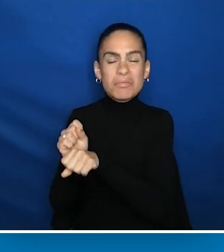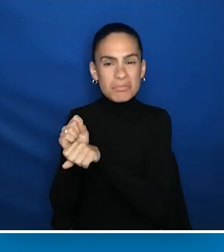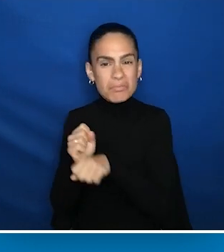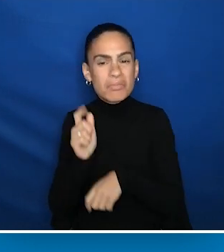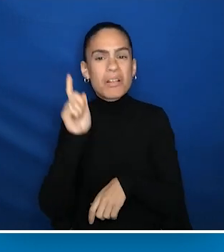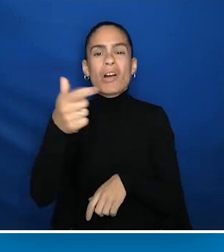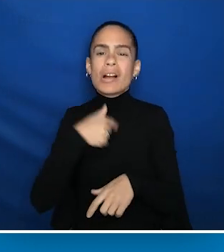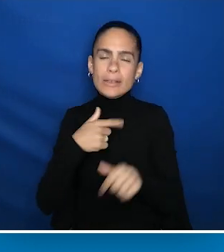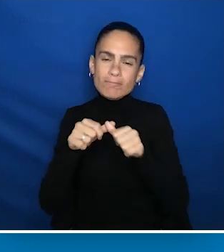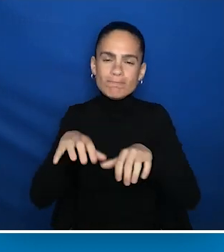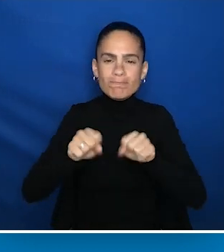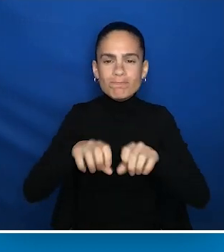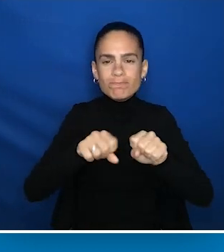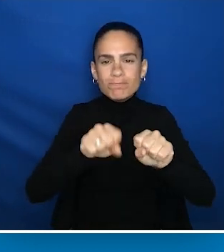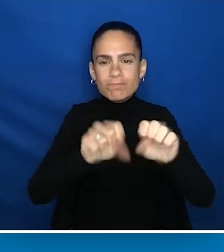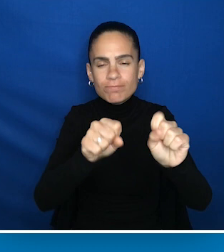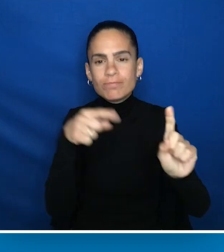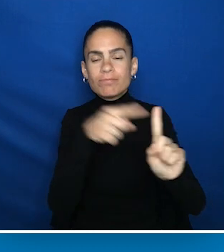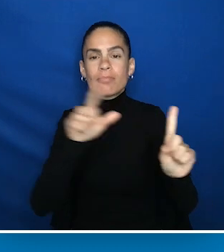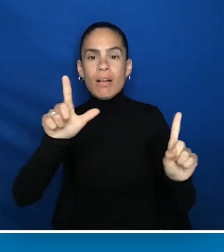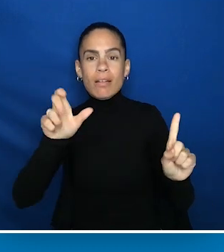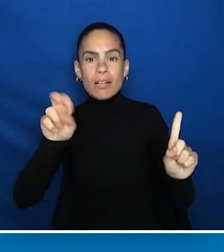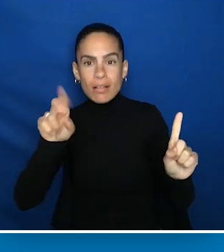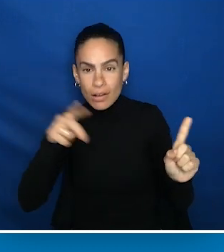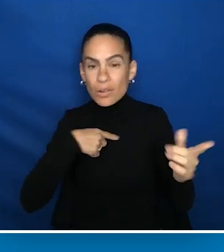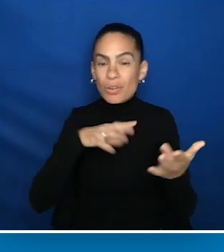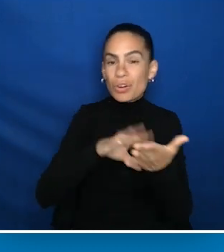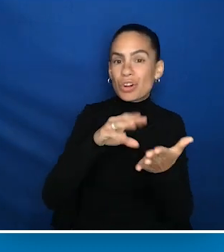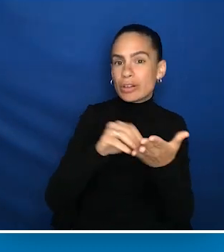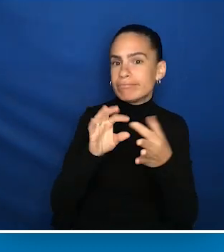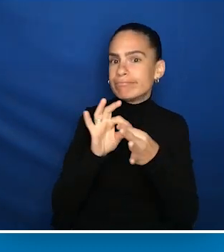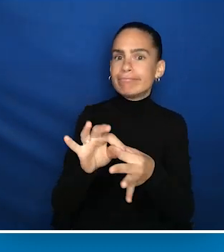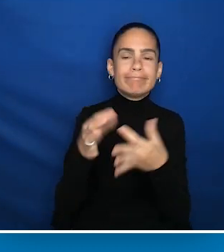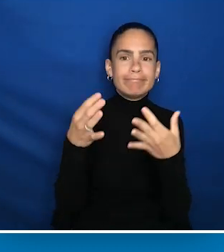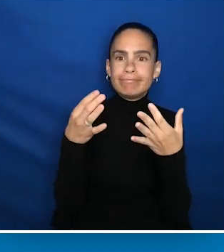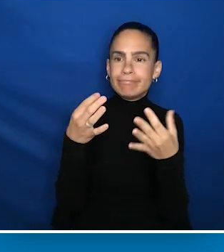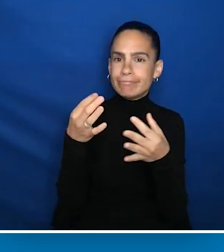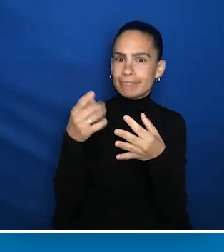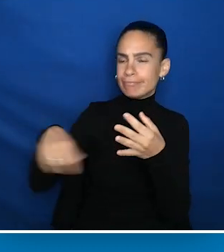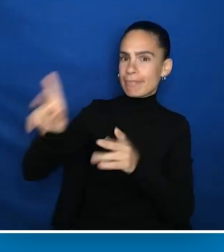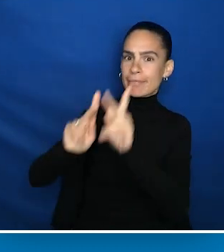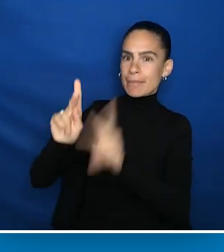And then I went on to do LEND. I became aware of the injustices people with disabilities experience.